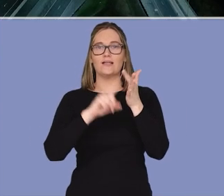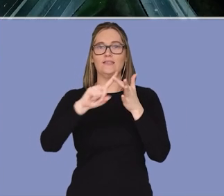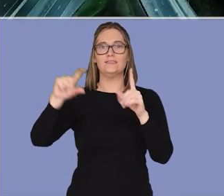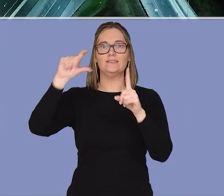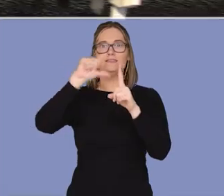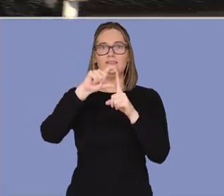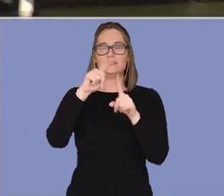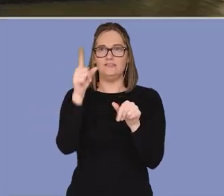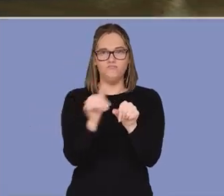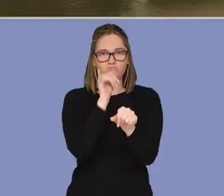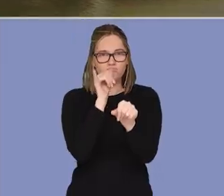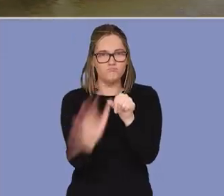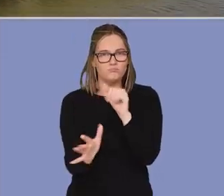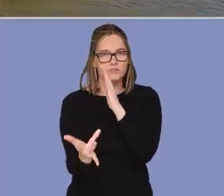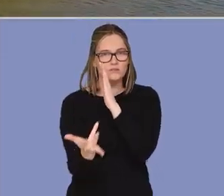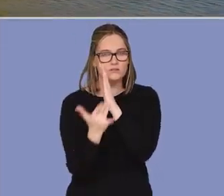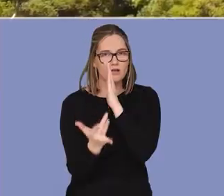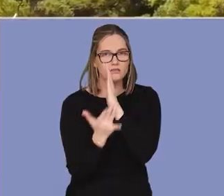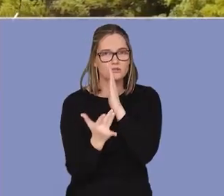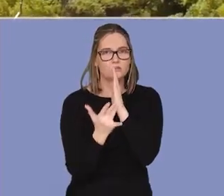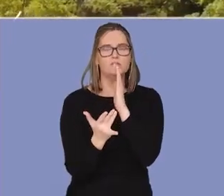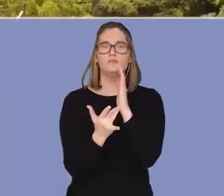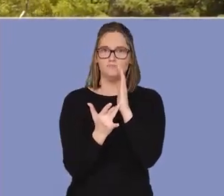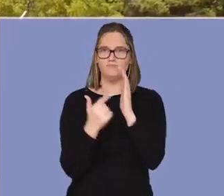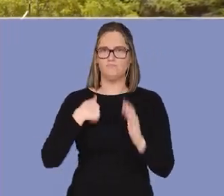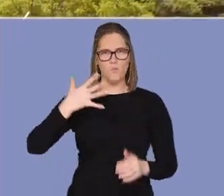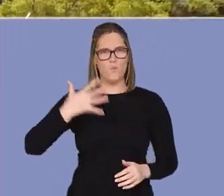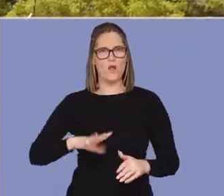technology. We're creating a transport system that's environmentally friendly